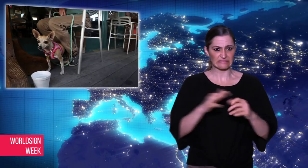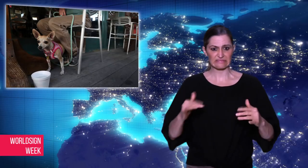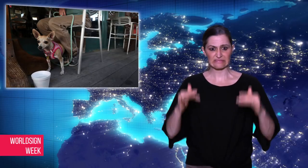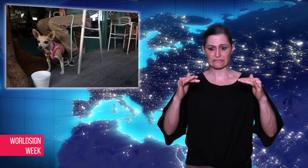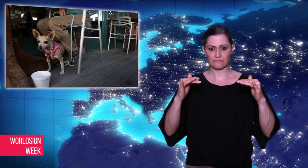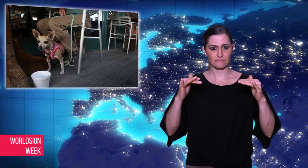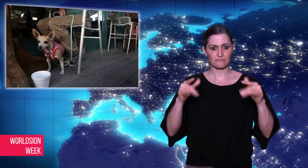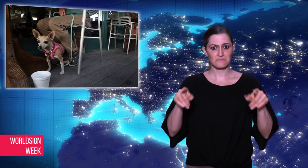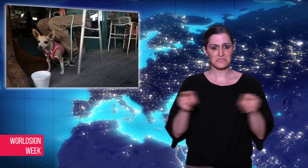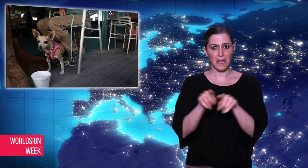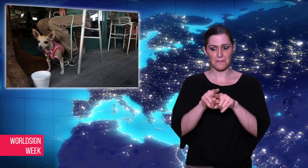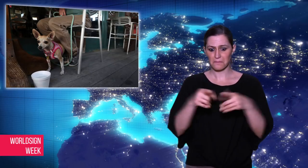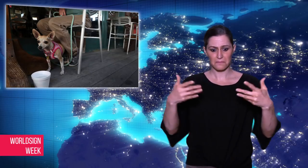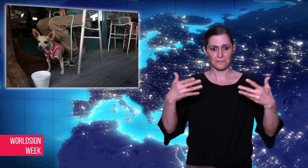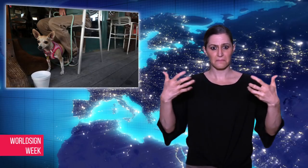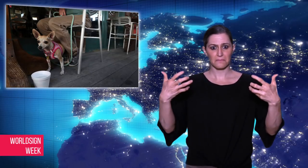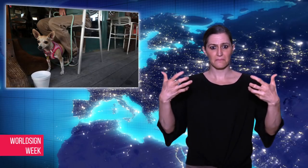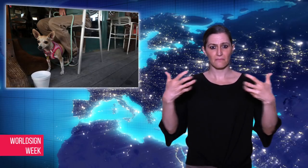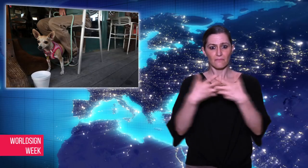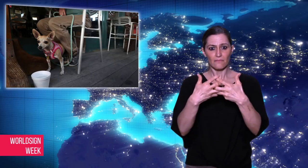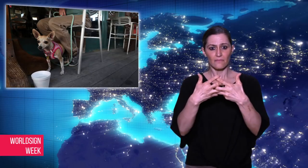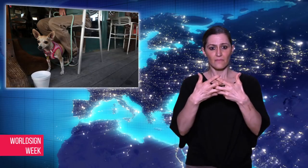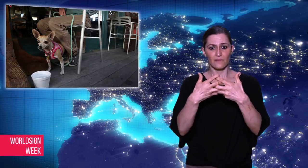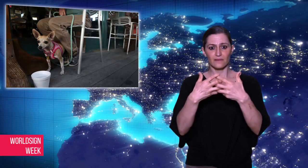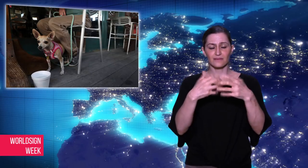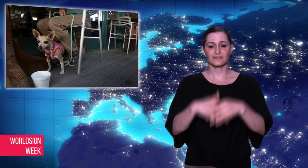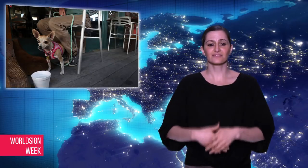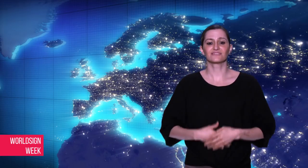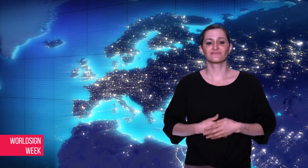samples matched.